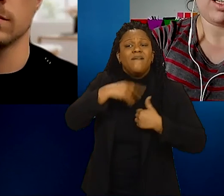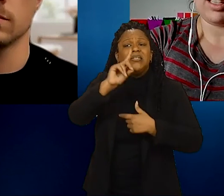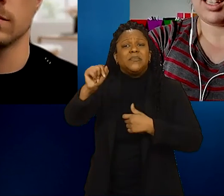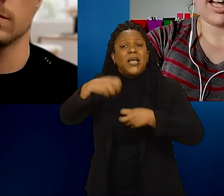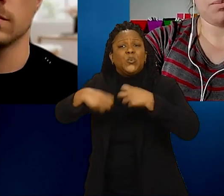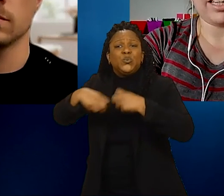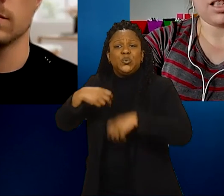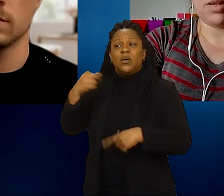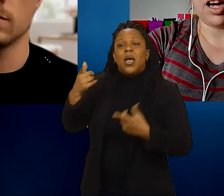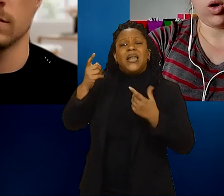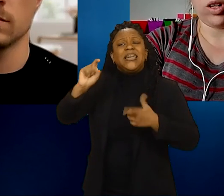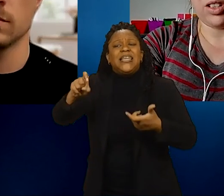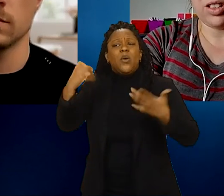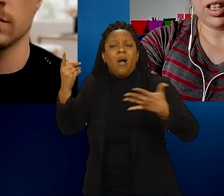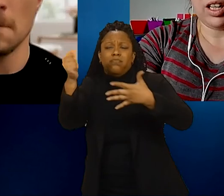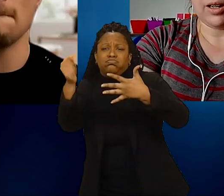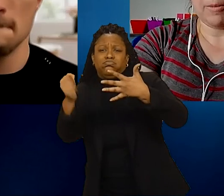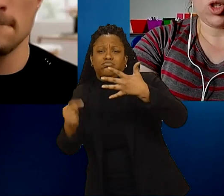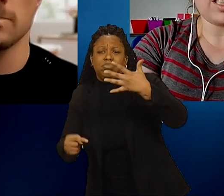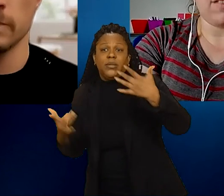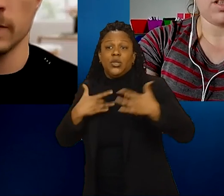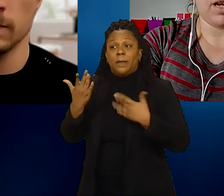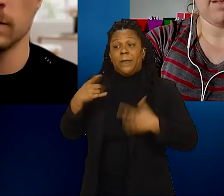This is not a place to cut corners to save some money,